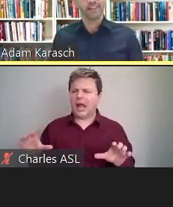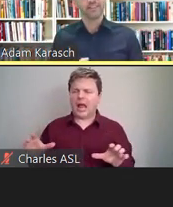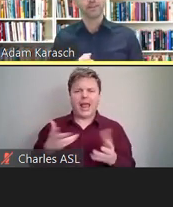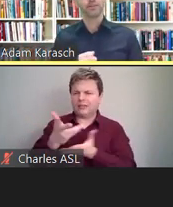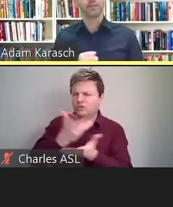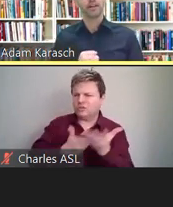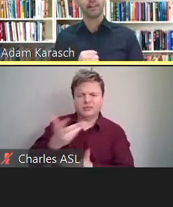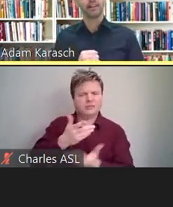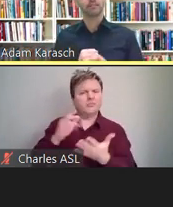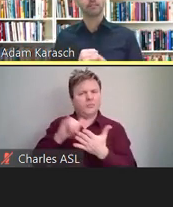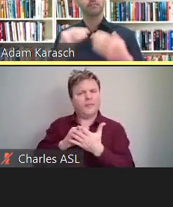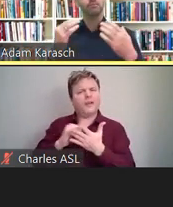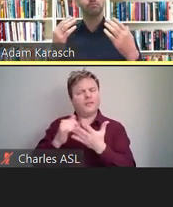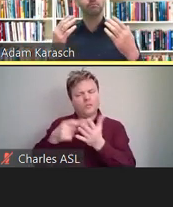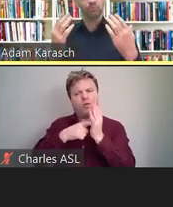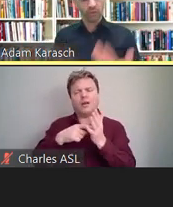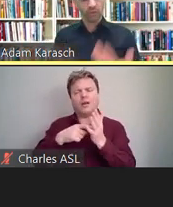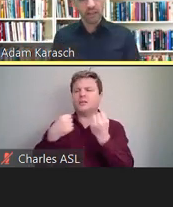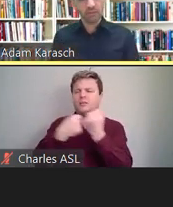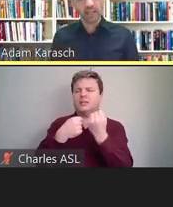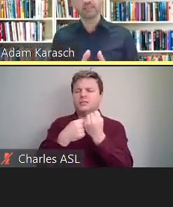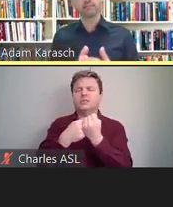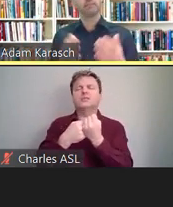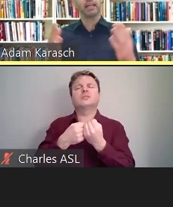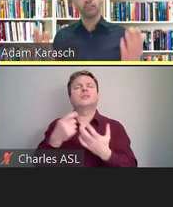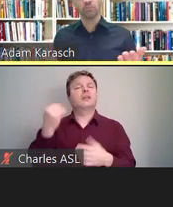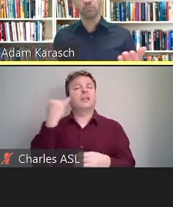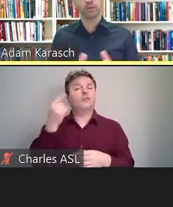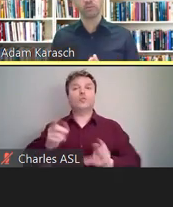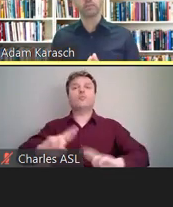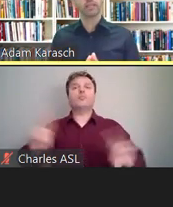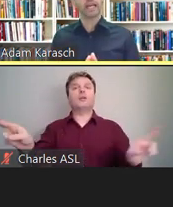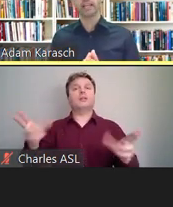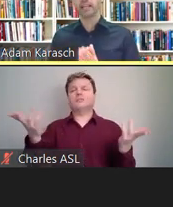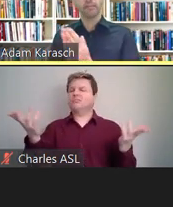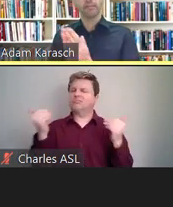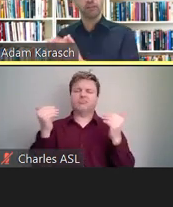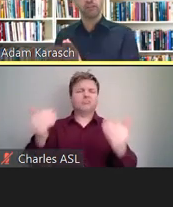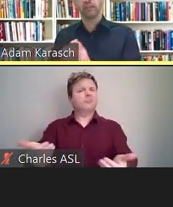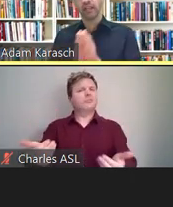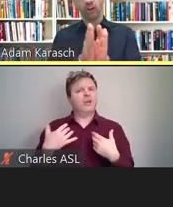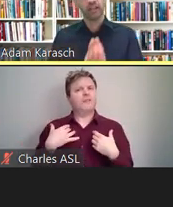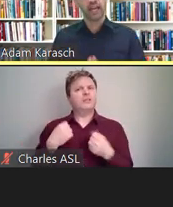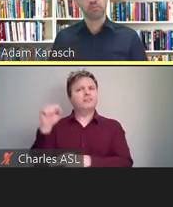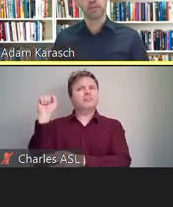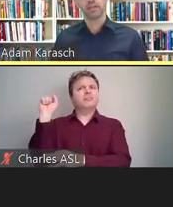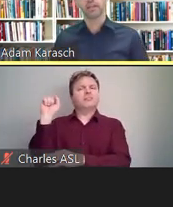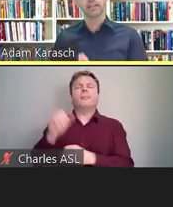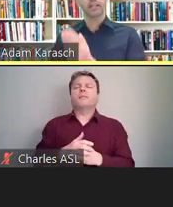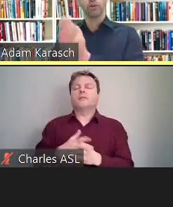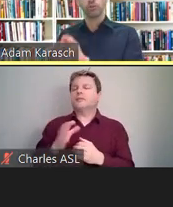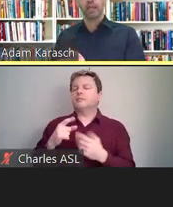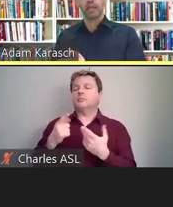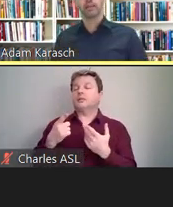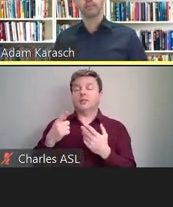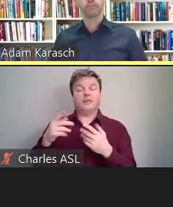So with the right advice and support, adding accommodations like CART captioning and notetaking